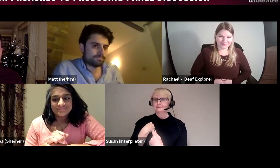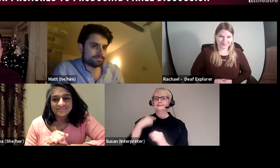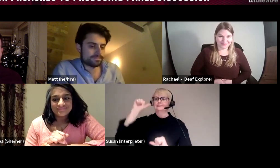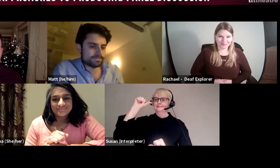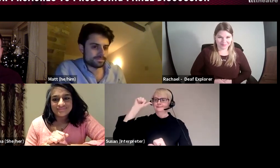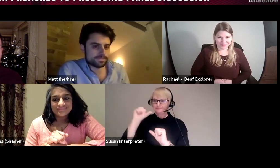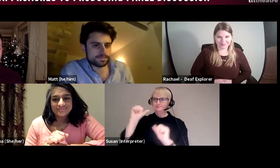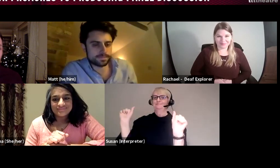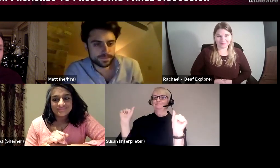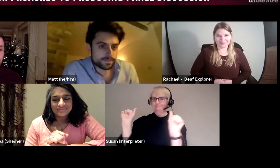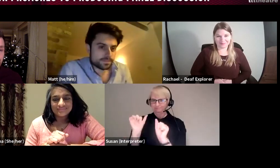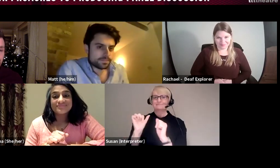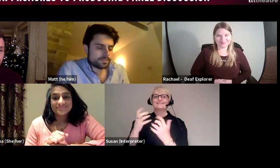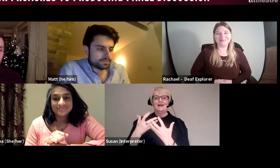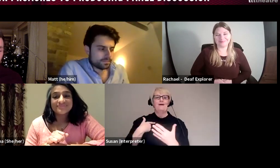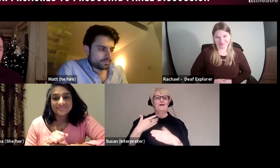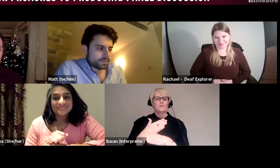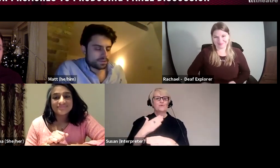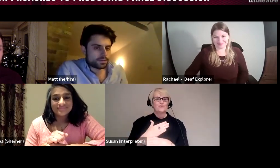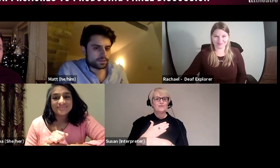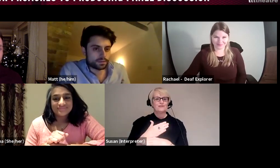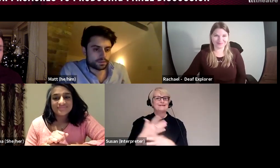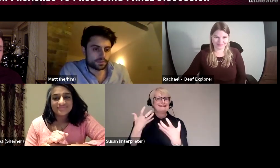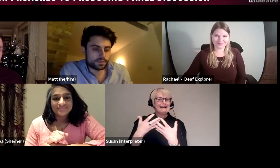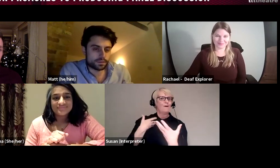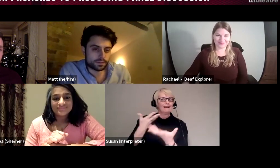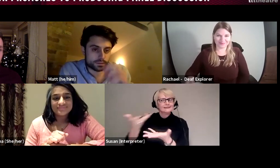efficient in the way that I'm working and the way I'm communicating with the team.